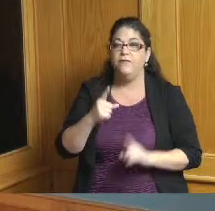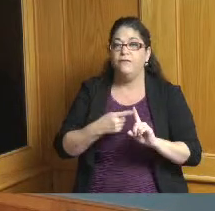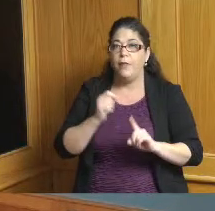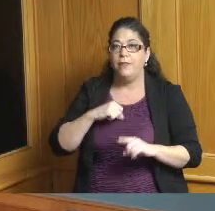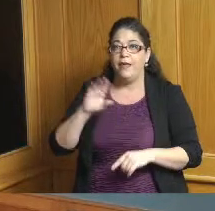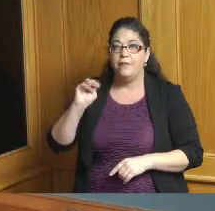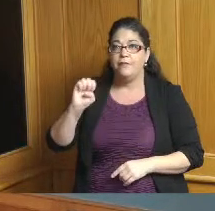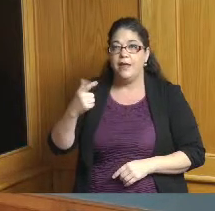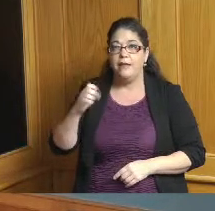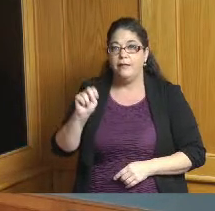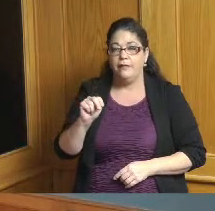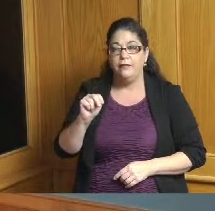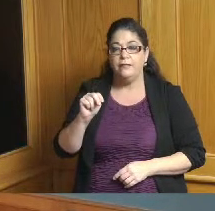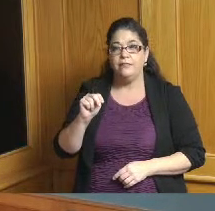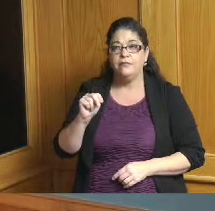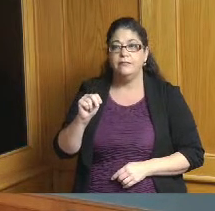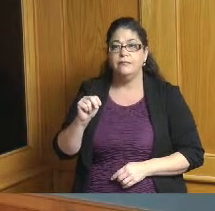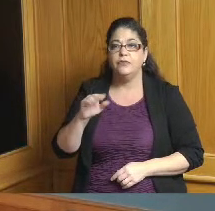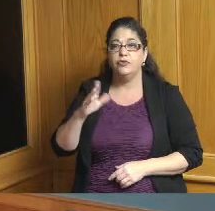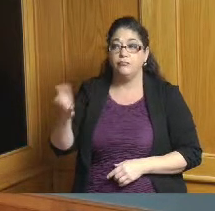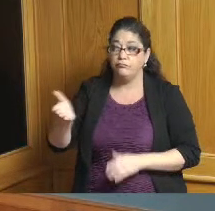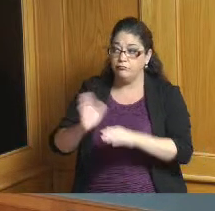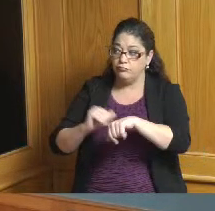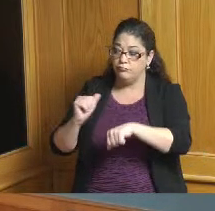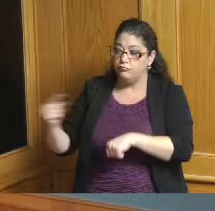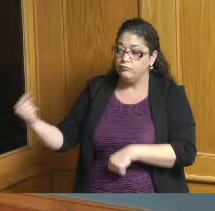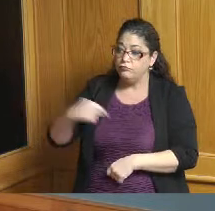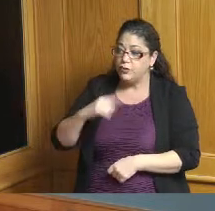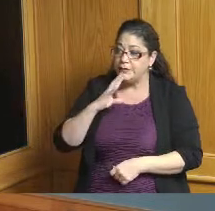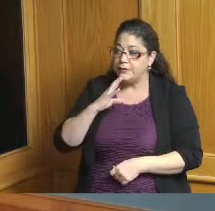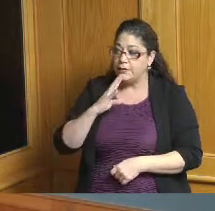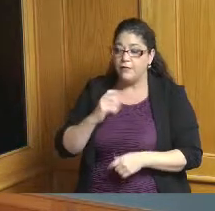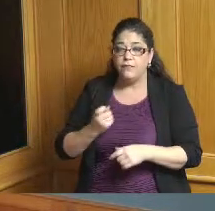Meegan I want to invite Jeff up to come up and say a few words but would certainly be